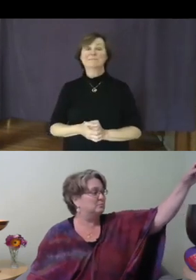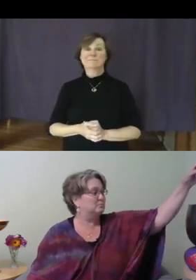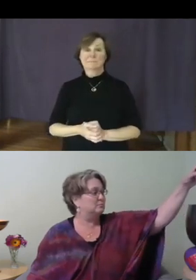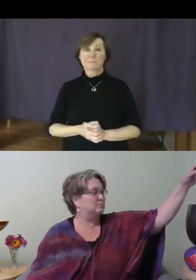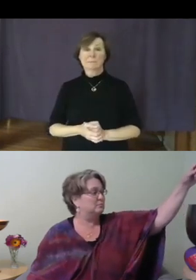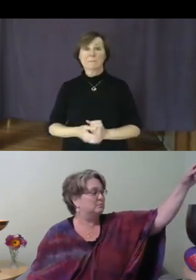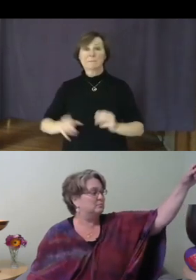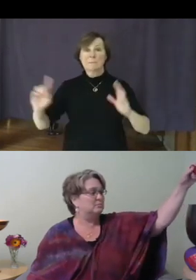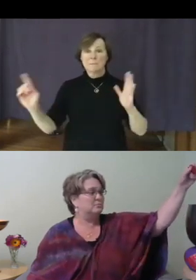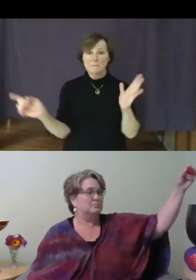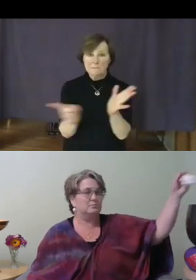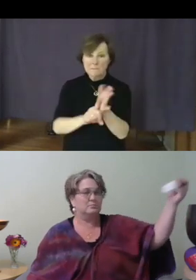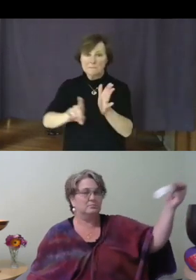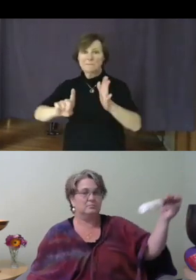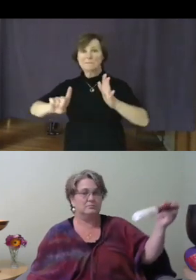[Bowl rings]